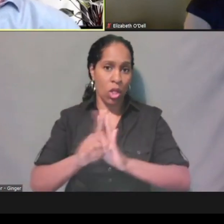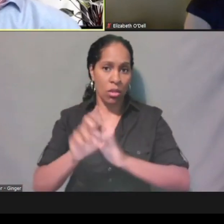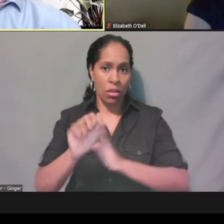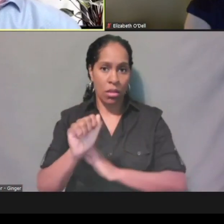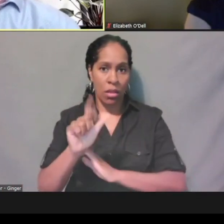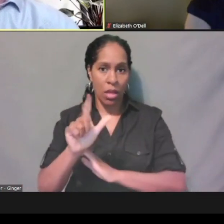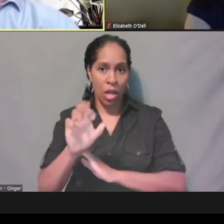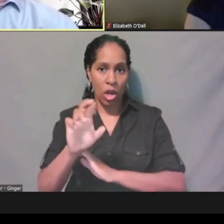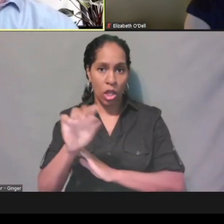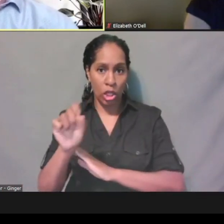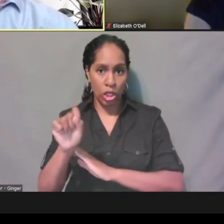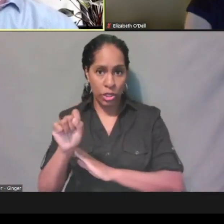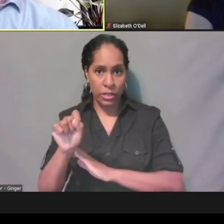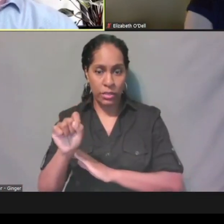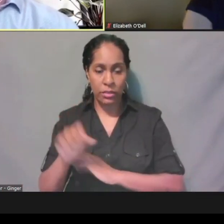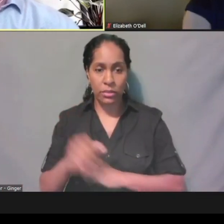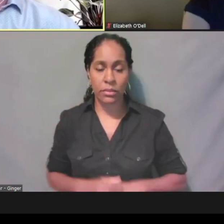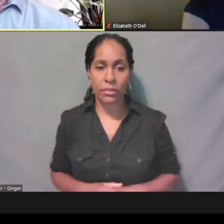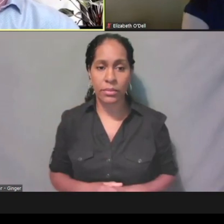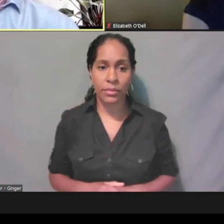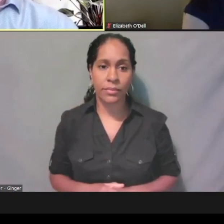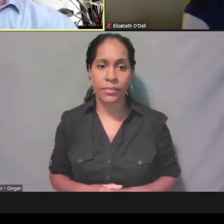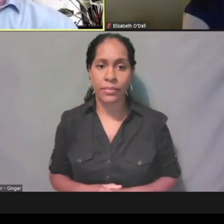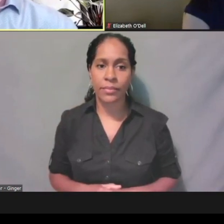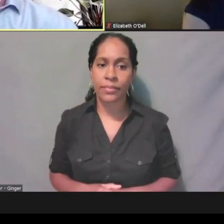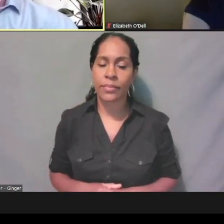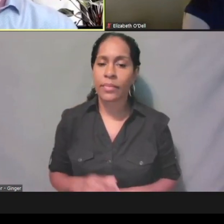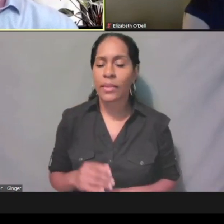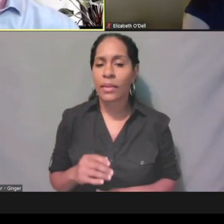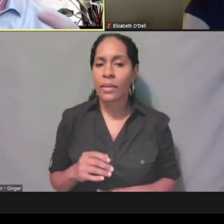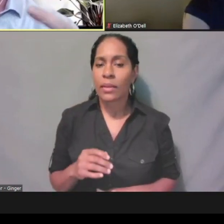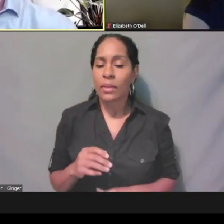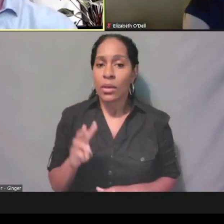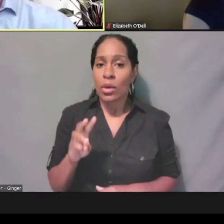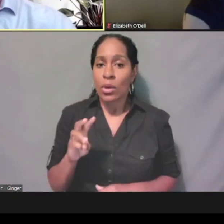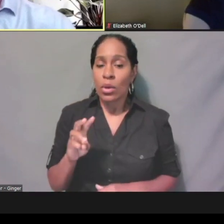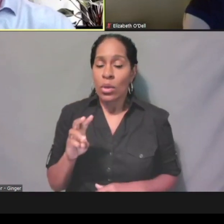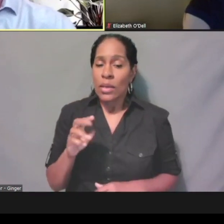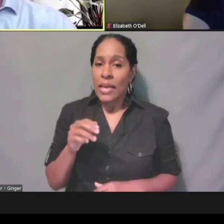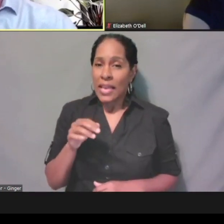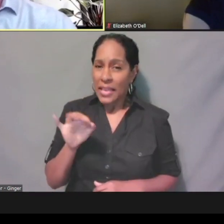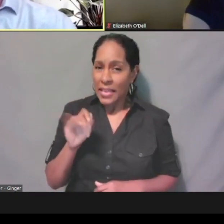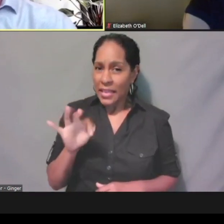So even if they sign up and if they receive eNotices, which is an electronic version,